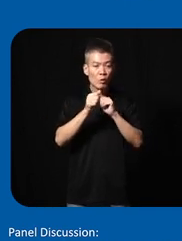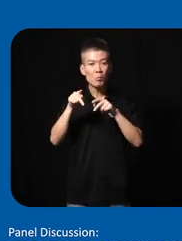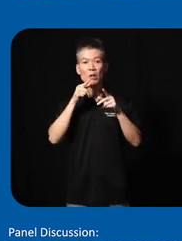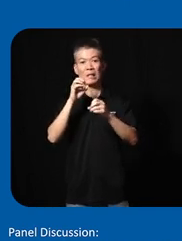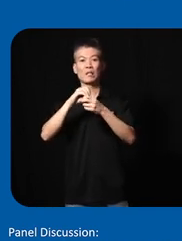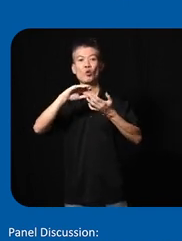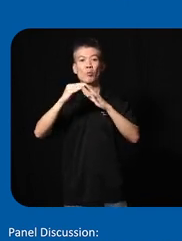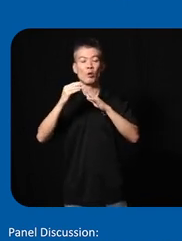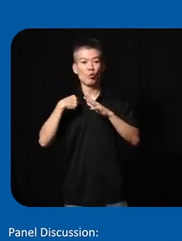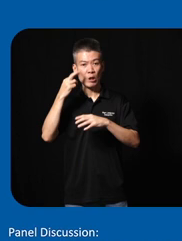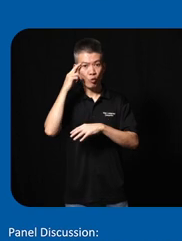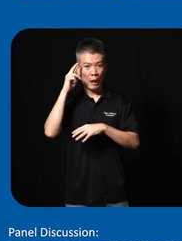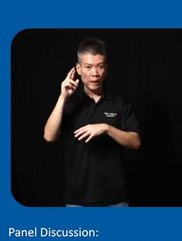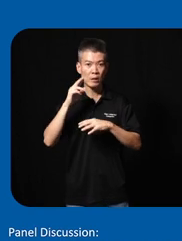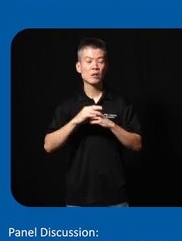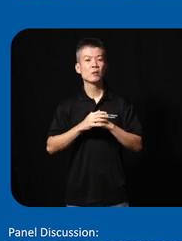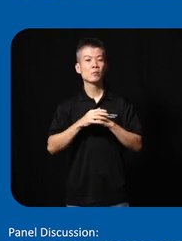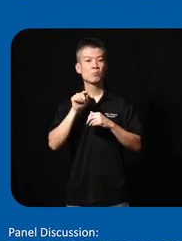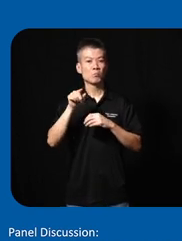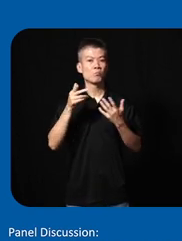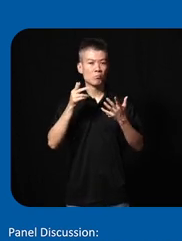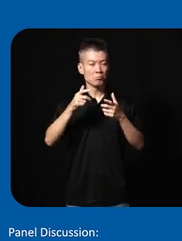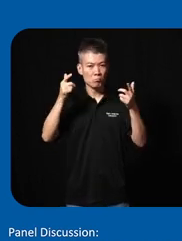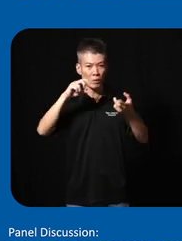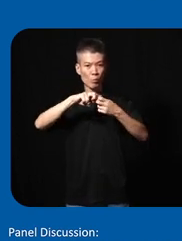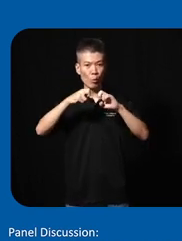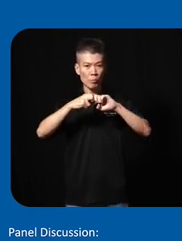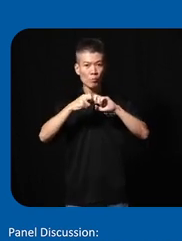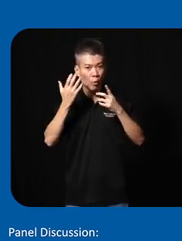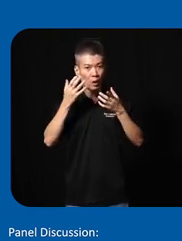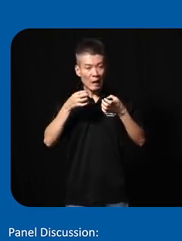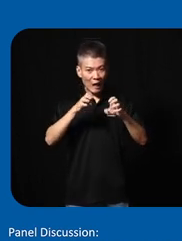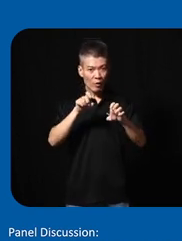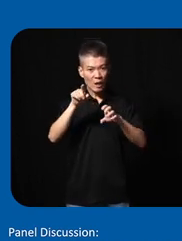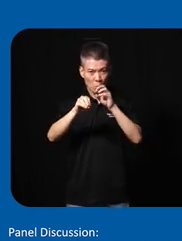community and we realized that that was a big problem the effort that they were putting into